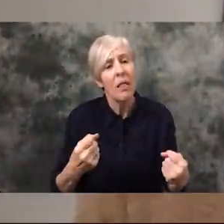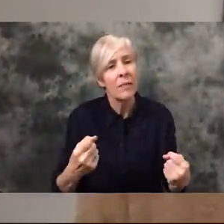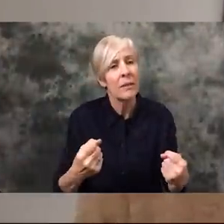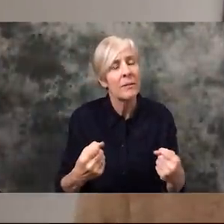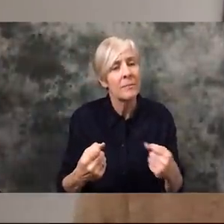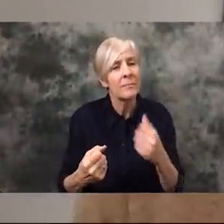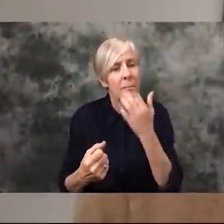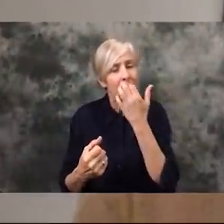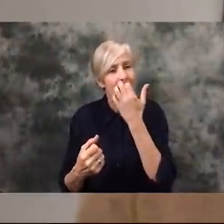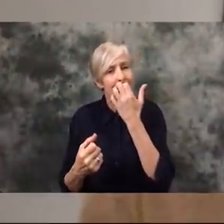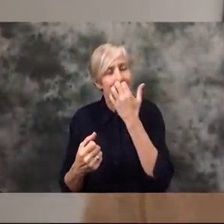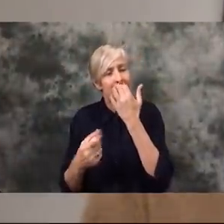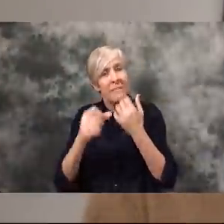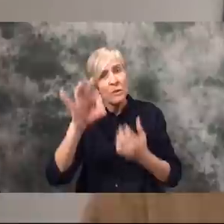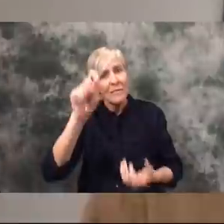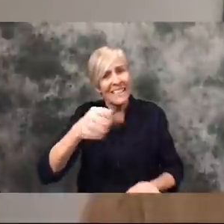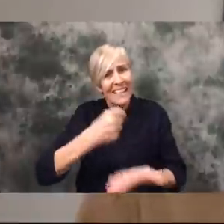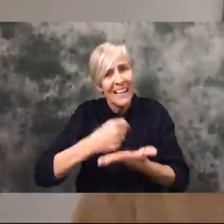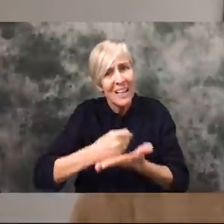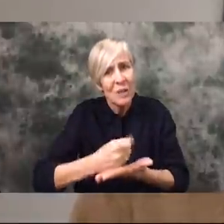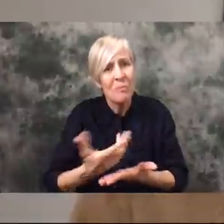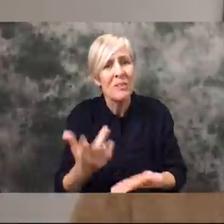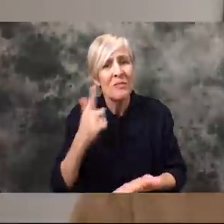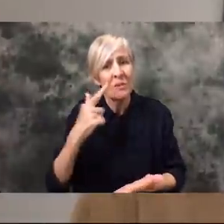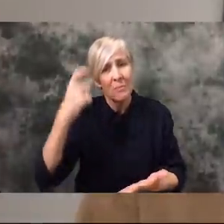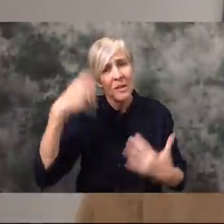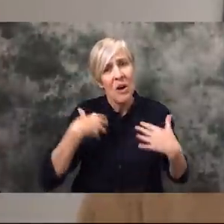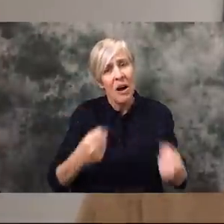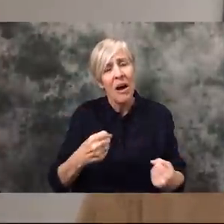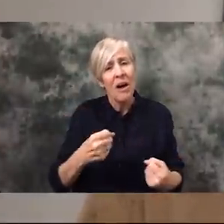isolation seriously and if you need help to not be afraid to reach out and